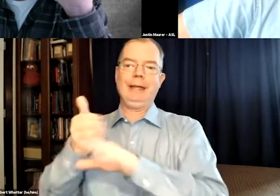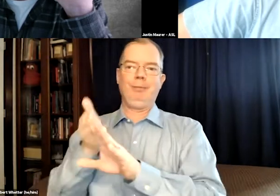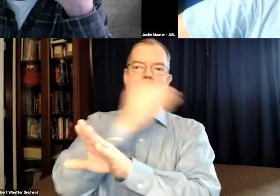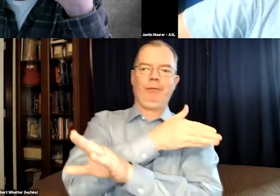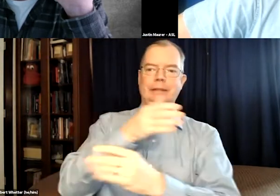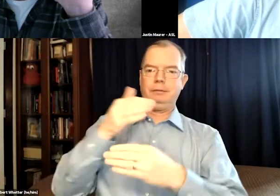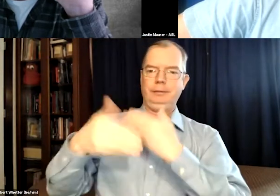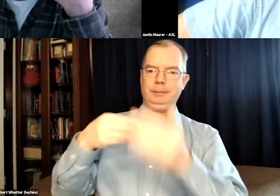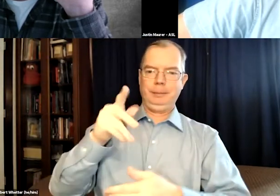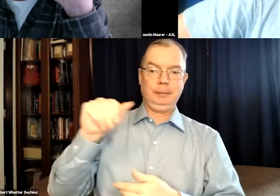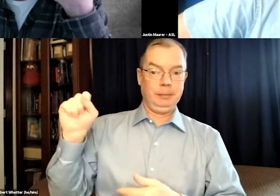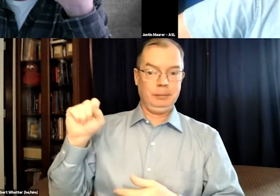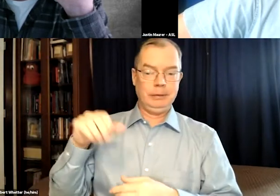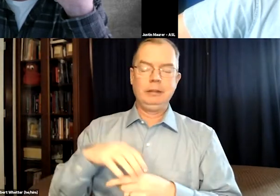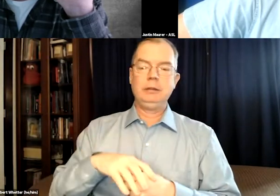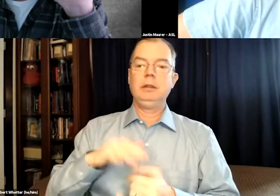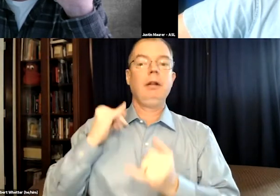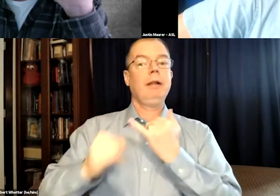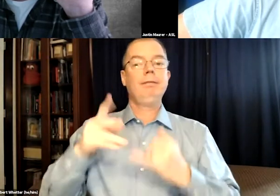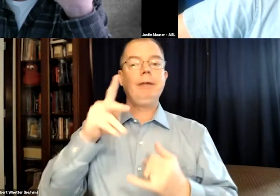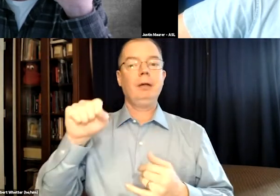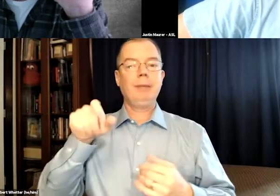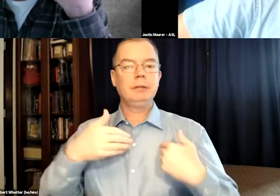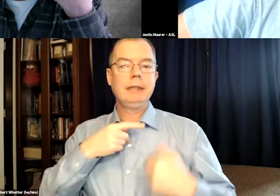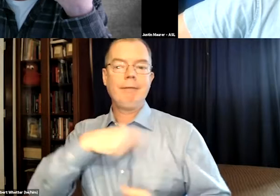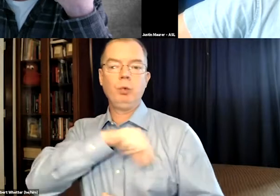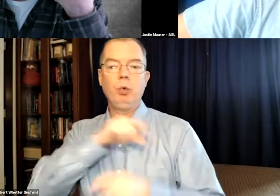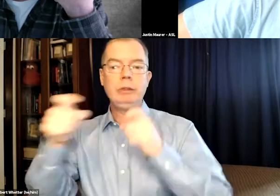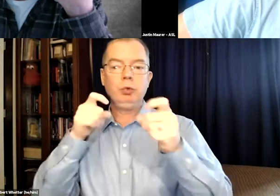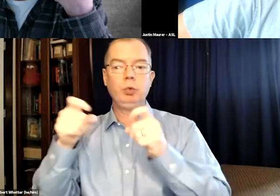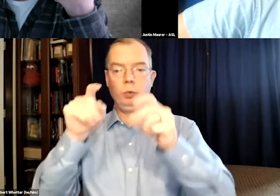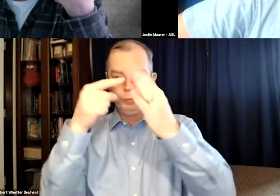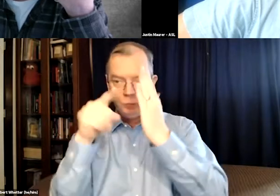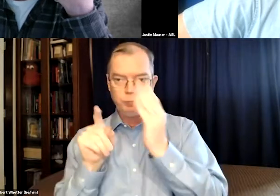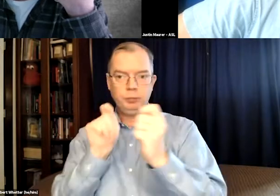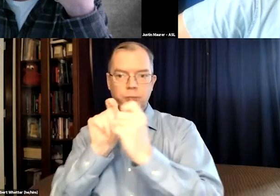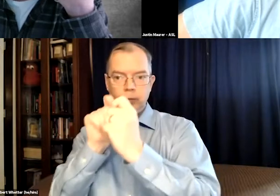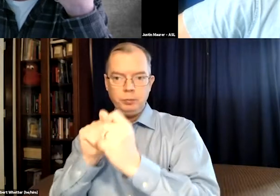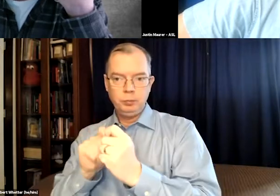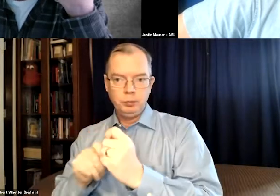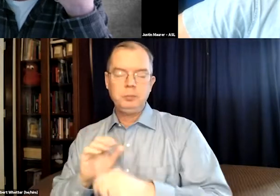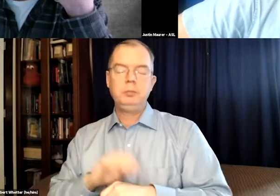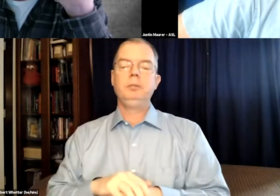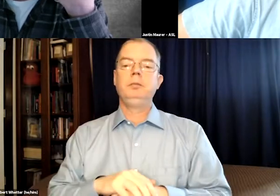And they used the time code set up from the previous pass to do that. And their final pass was quality control